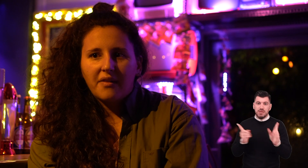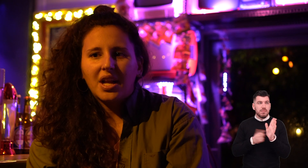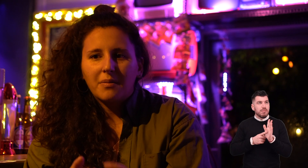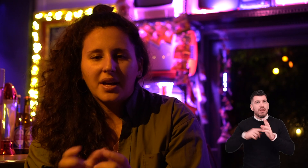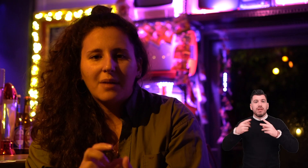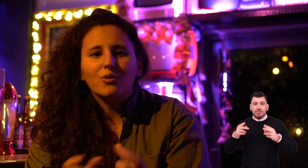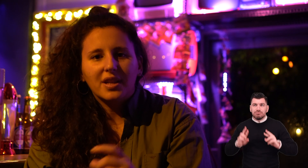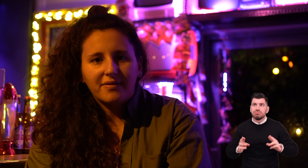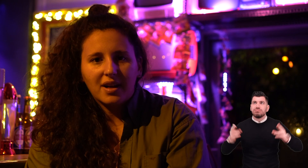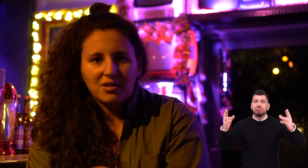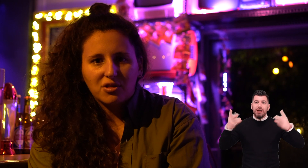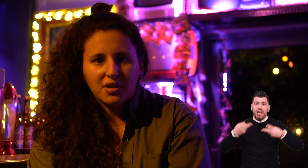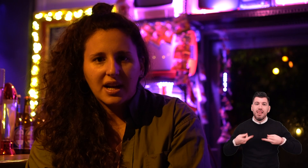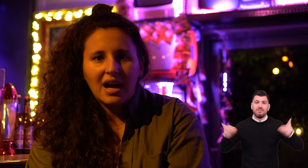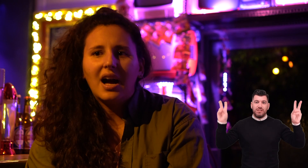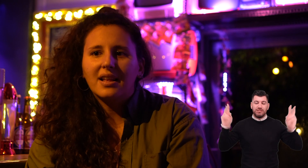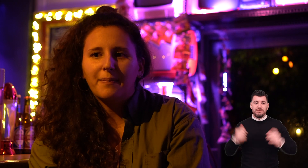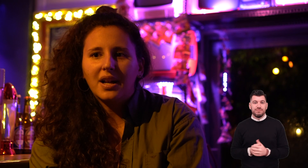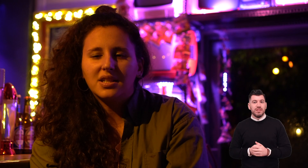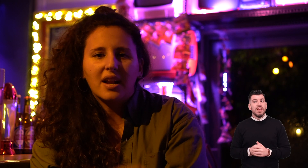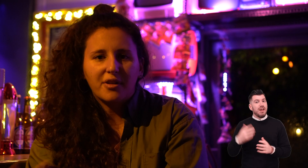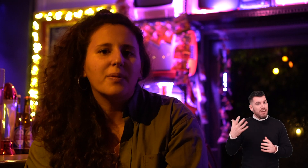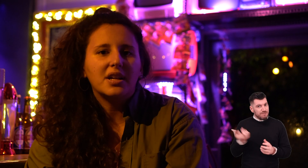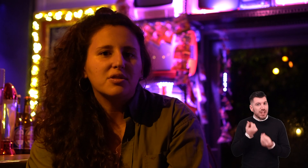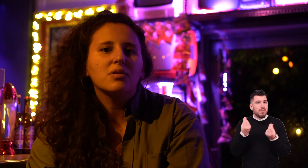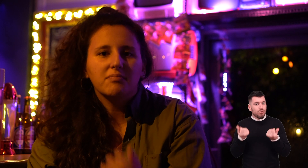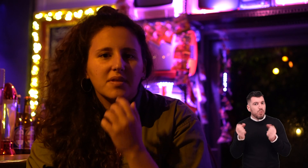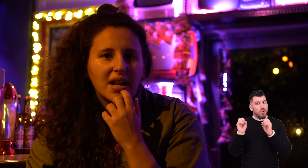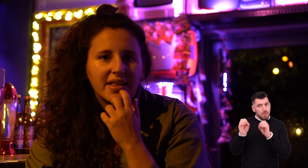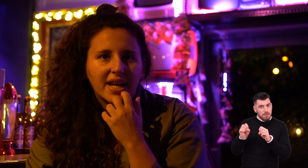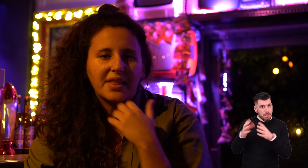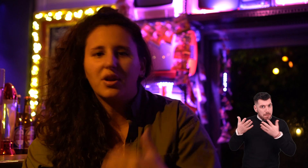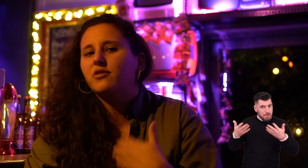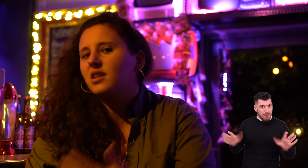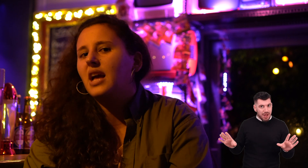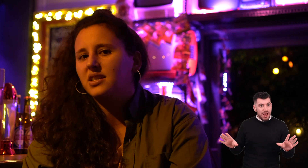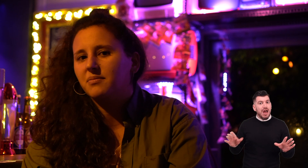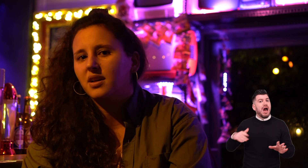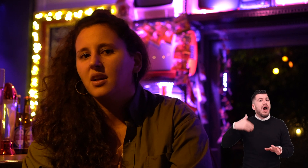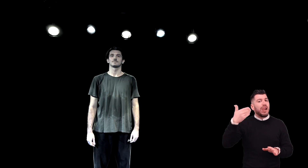We found small kinesiological patterns, but again, in a free context. That is, every time we improvised.